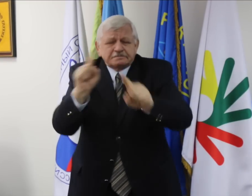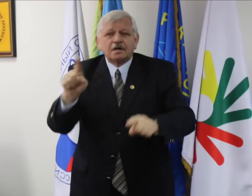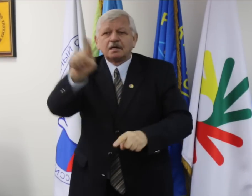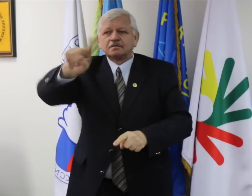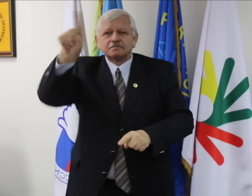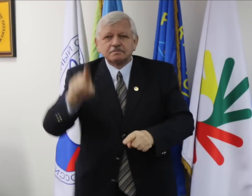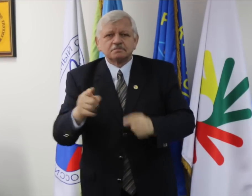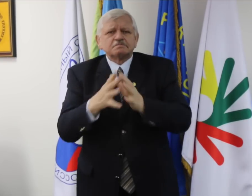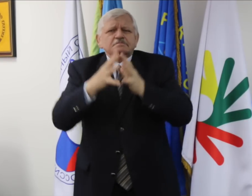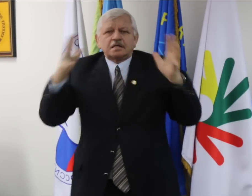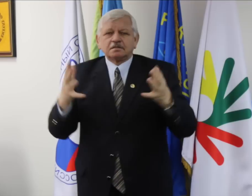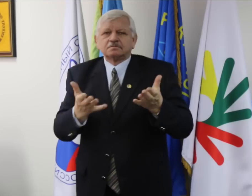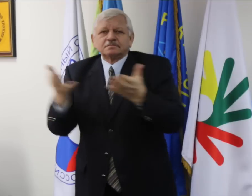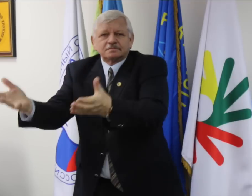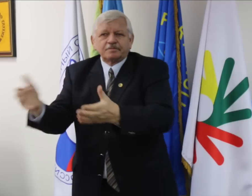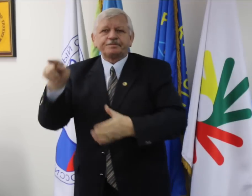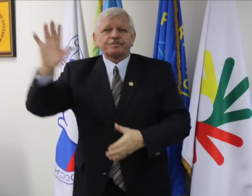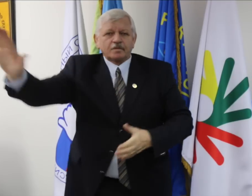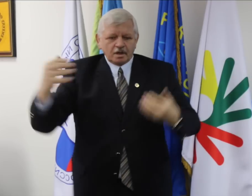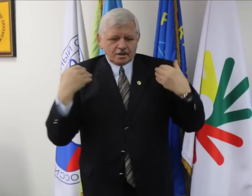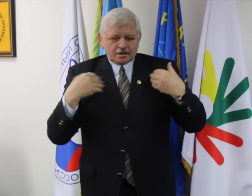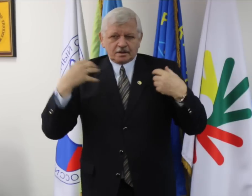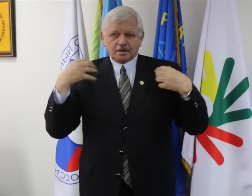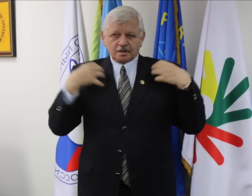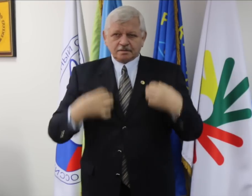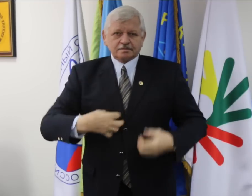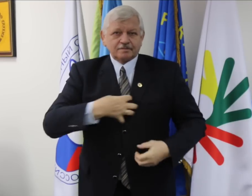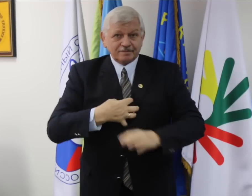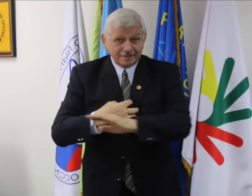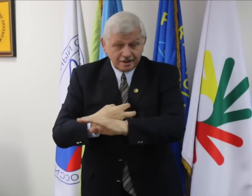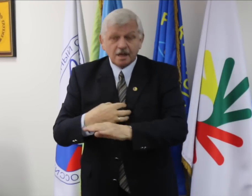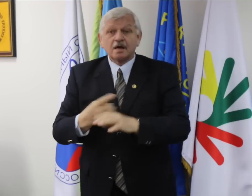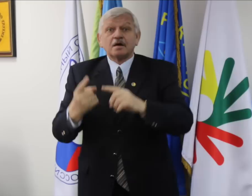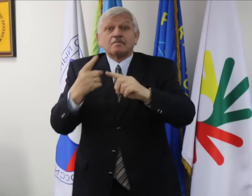nowhere in Russia? They also asked about the organizing committee in